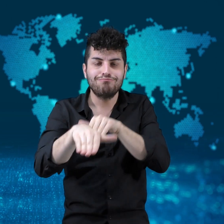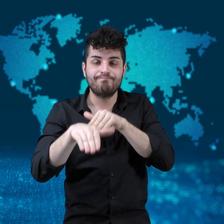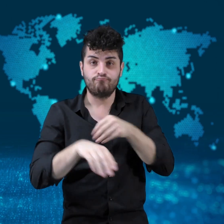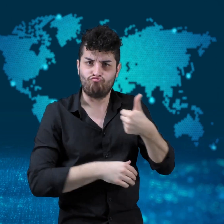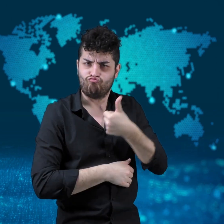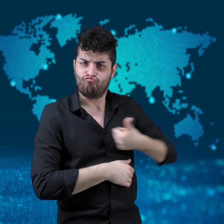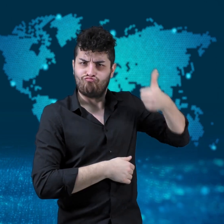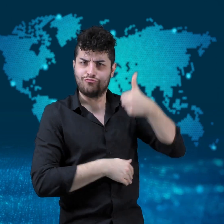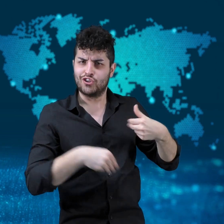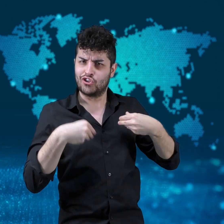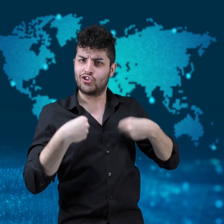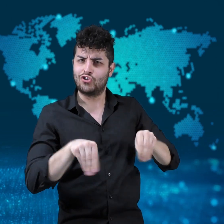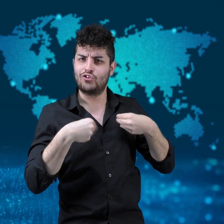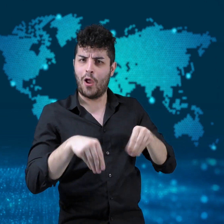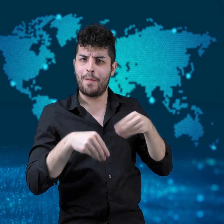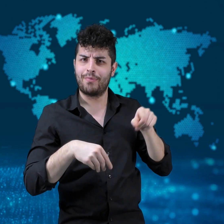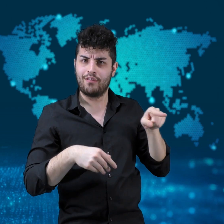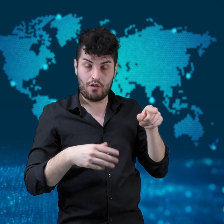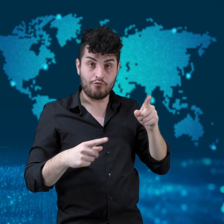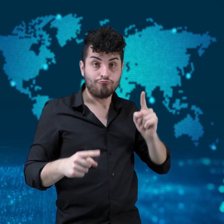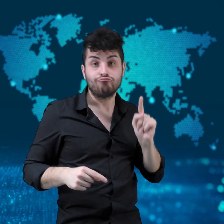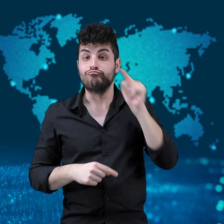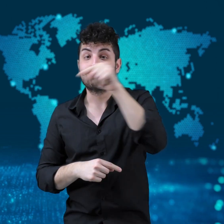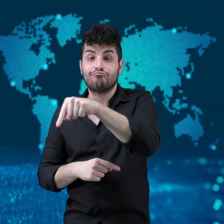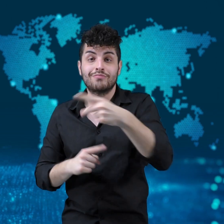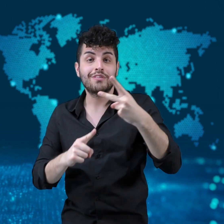about two and a half days.